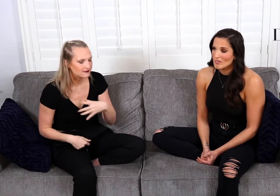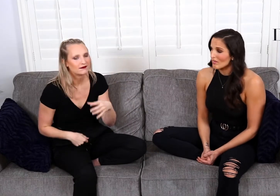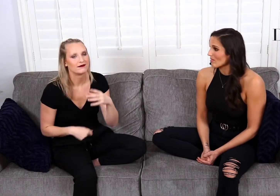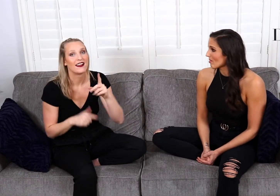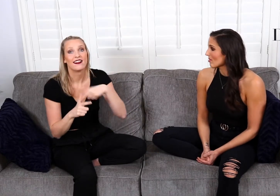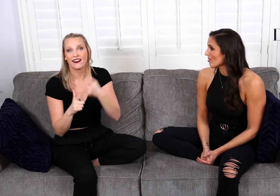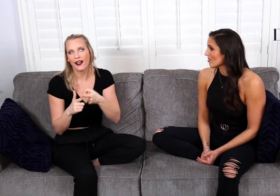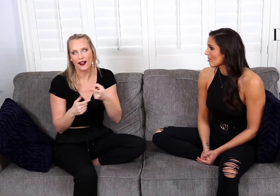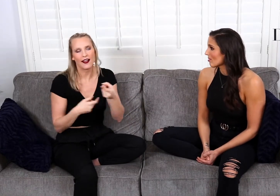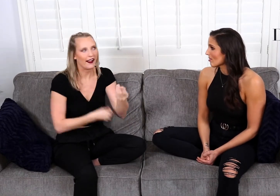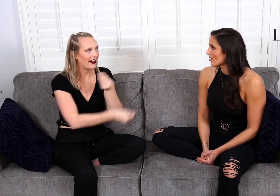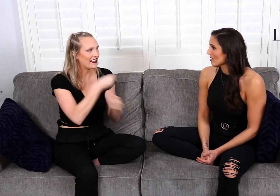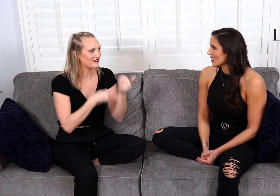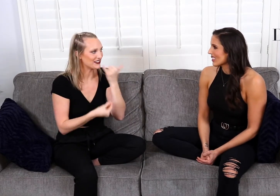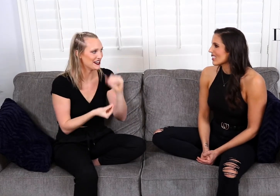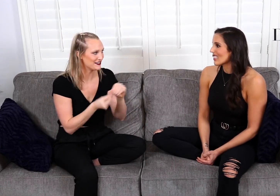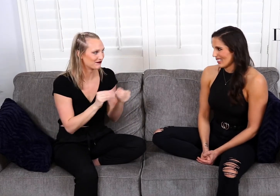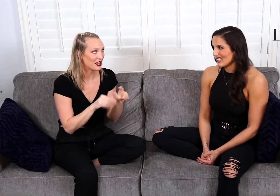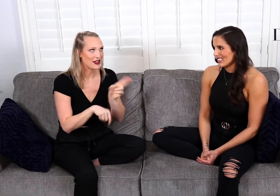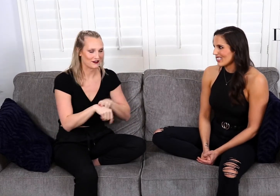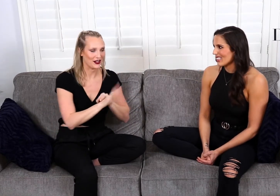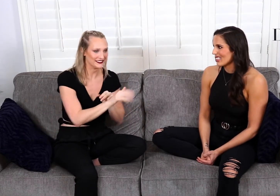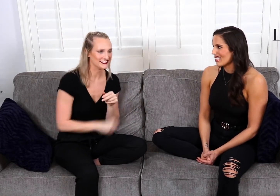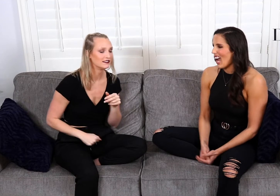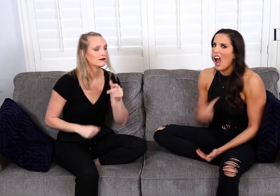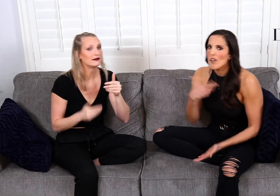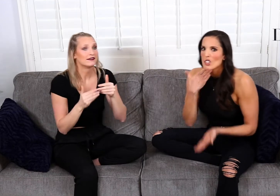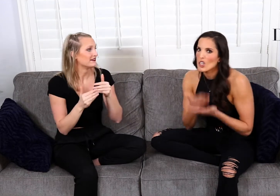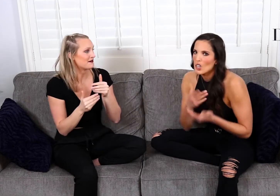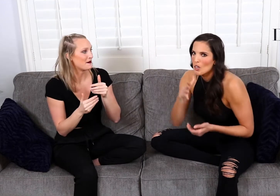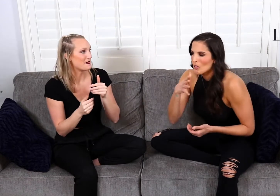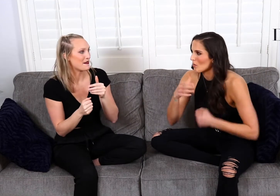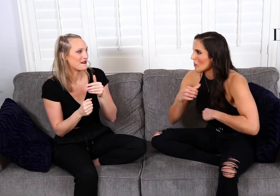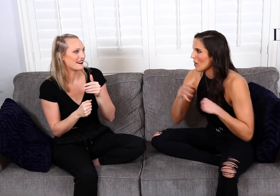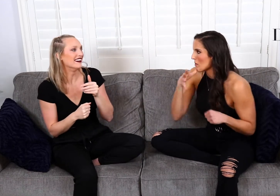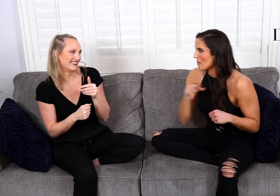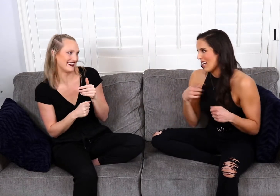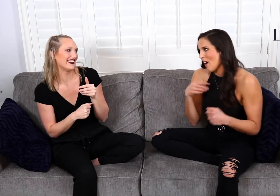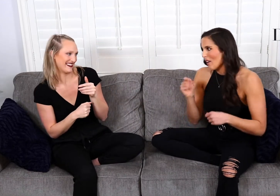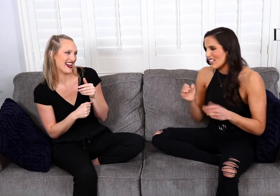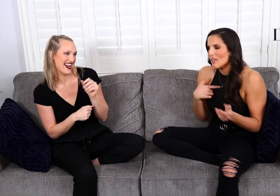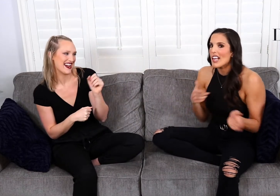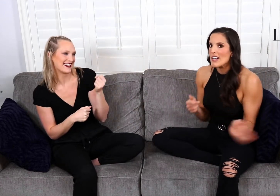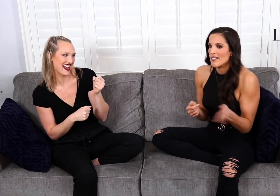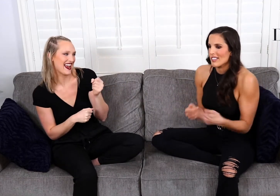And of course, we did get his phone number... And I was a great wing woman, and I was like, “Go get him! Go get him!”